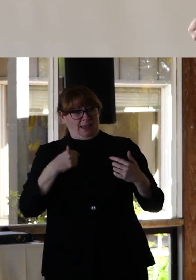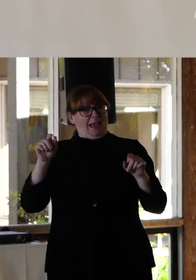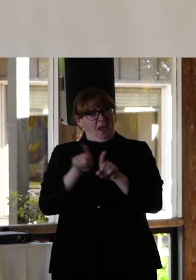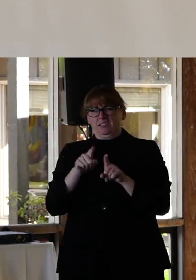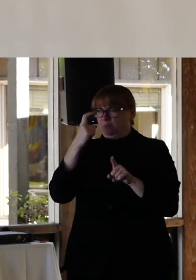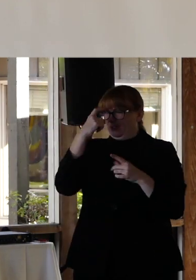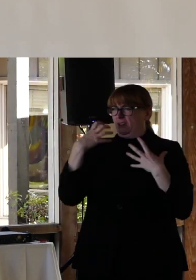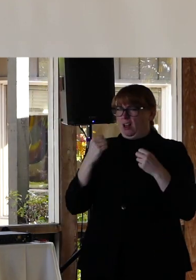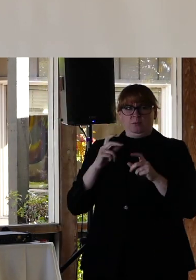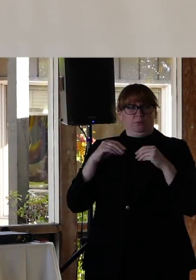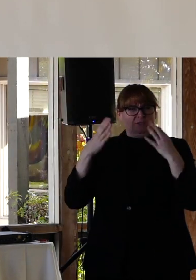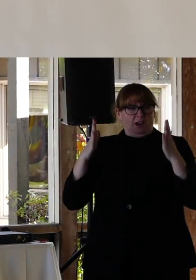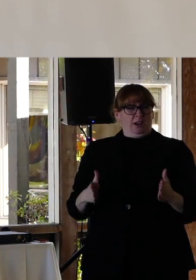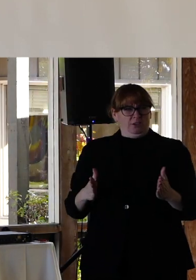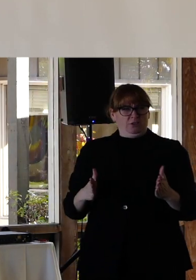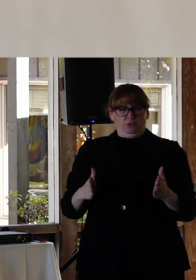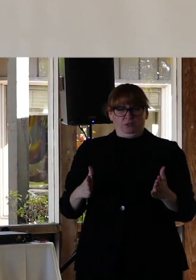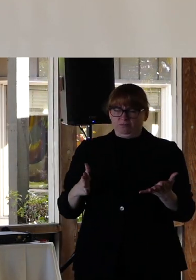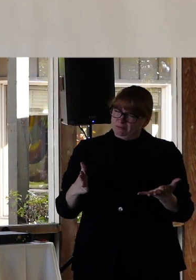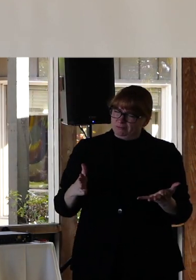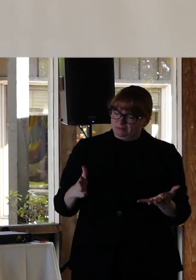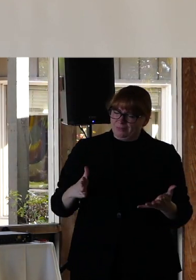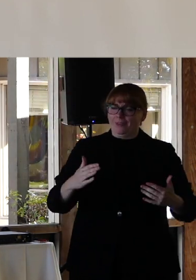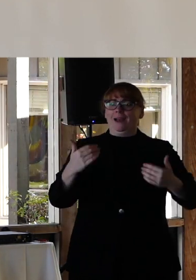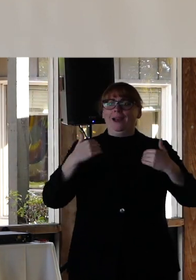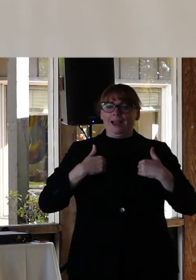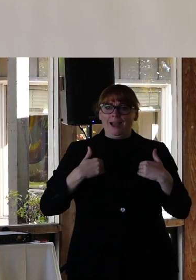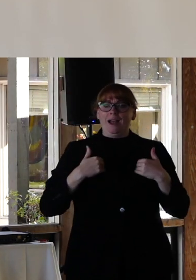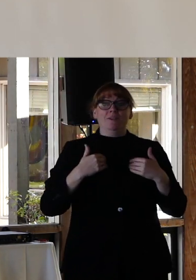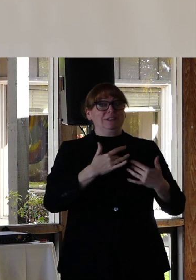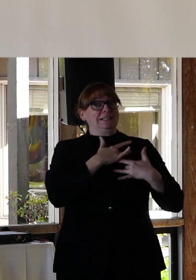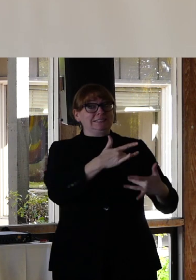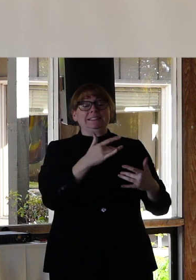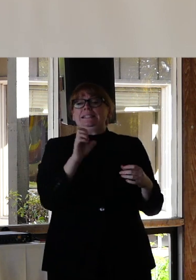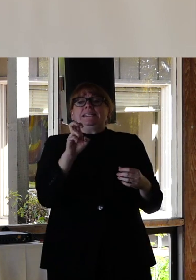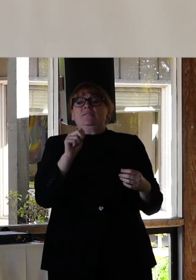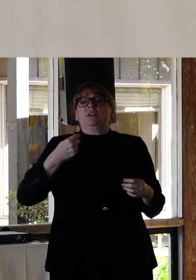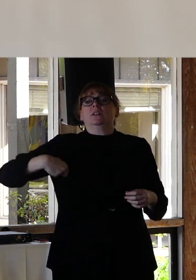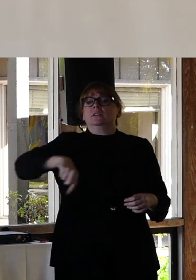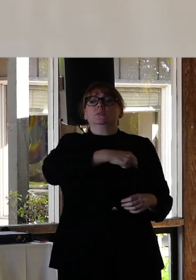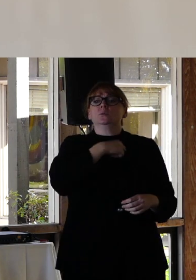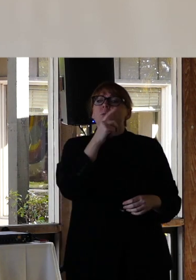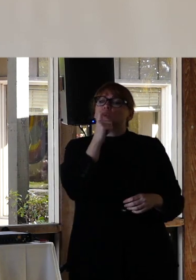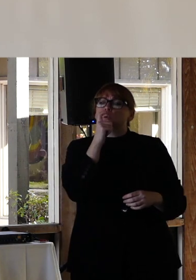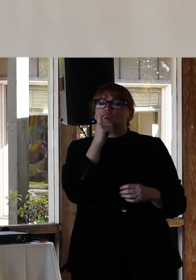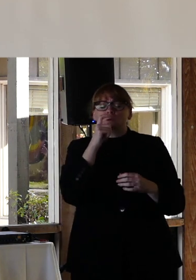There is absolutely a tendency for those of us even who are active in